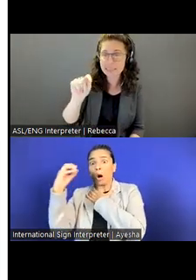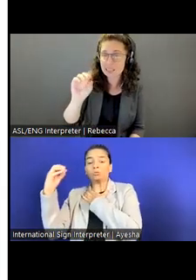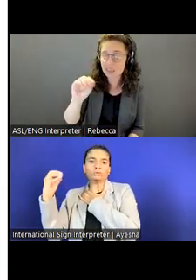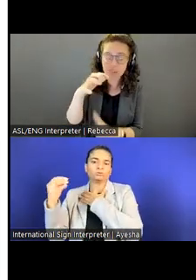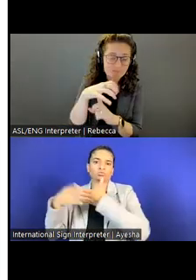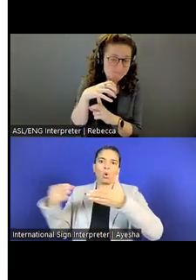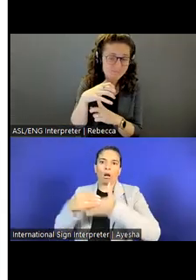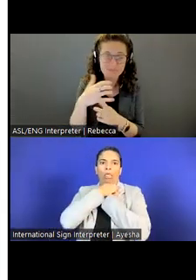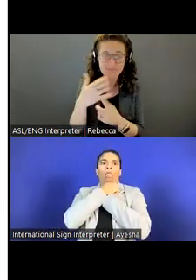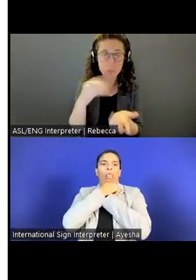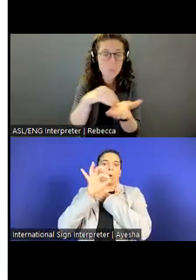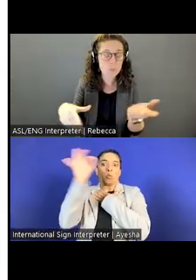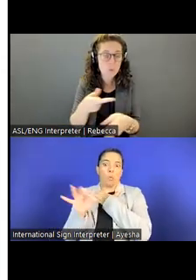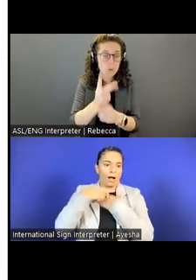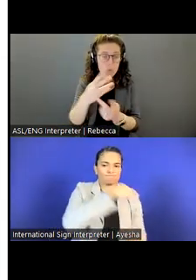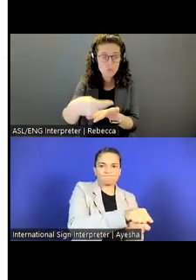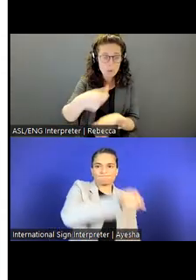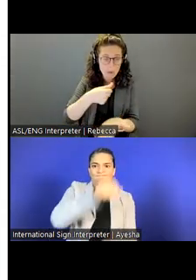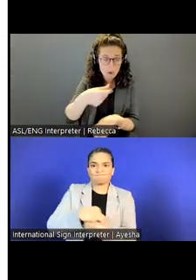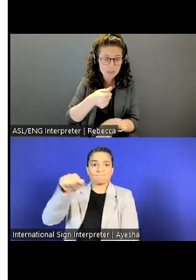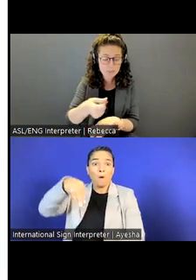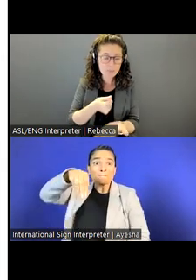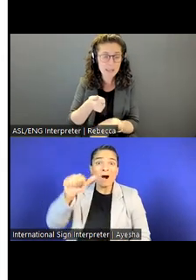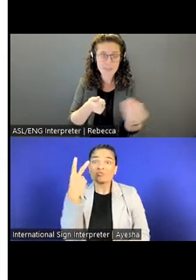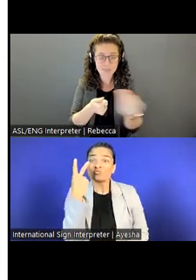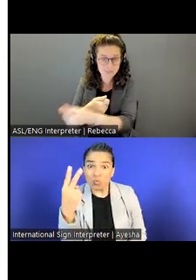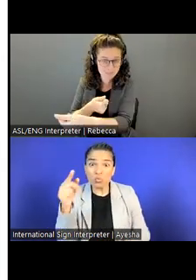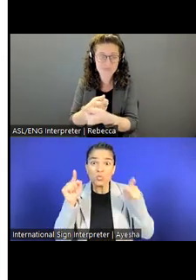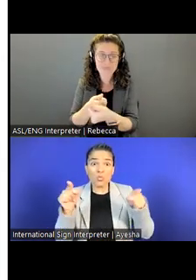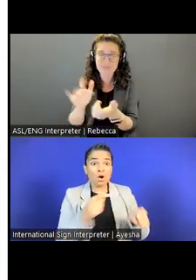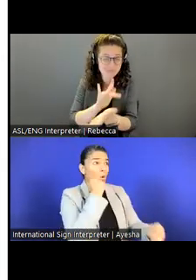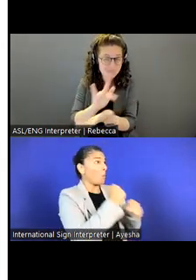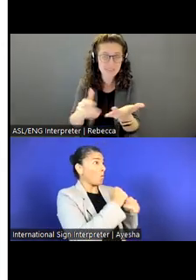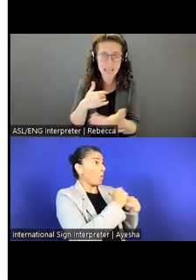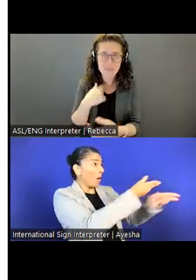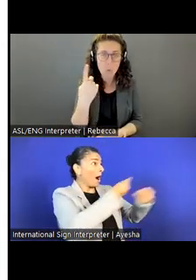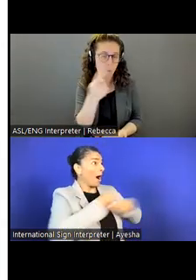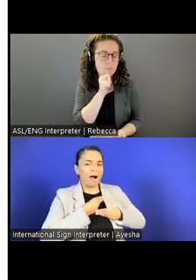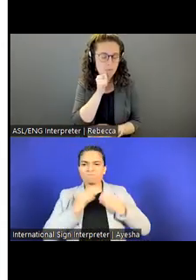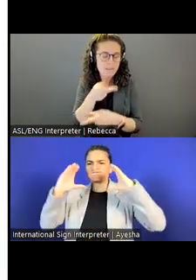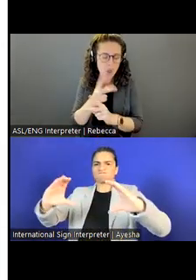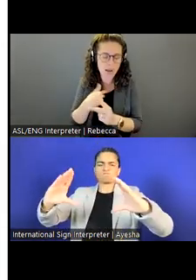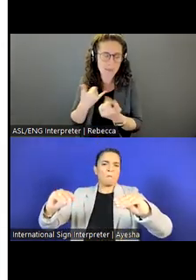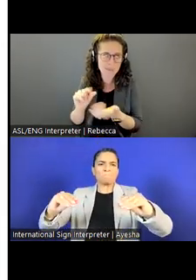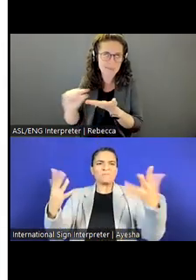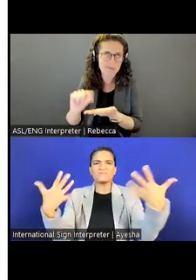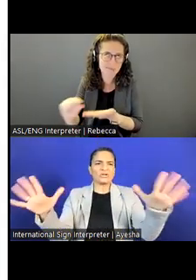You can get your student loan reimbursement paid back, which I do. I have one private loan I'm still paying off.